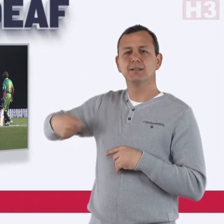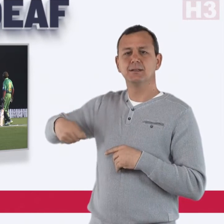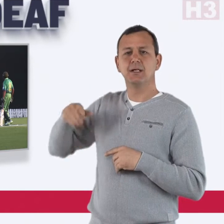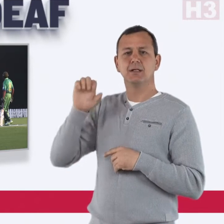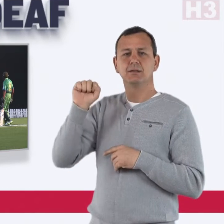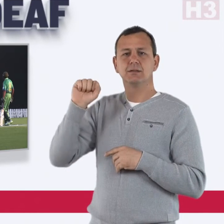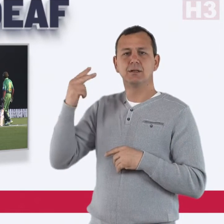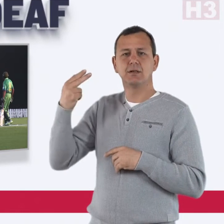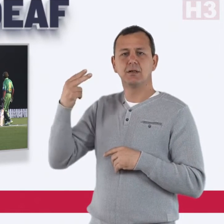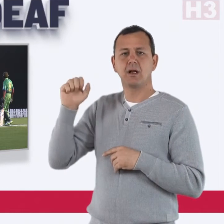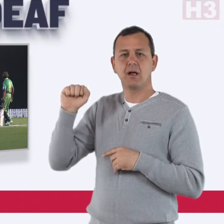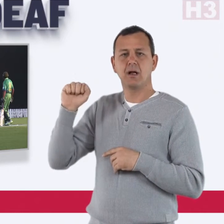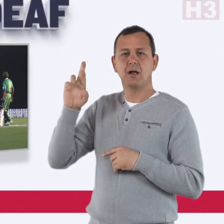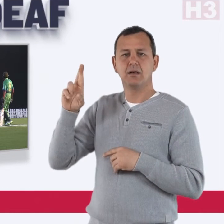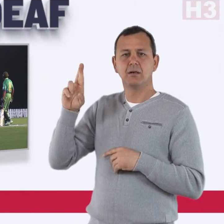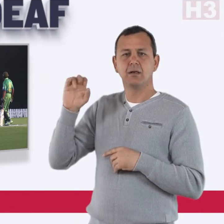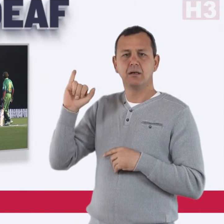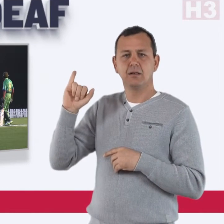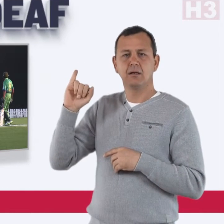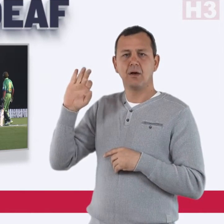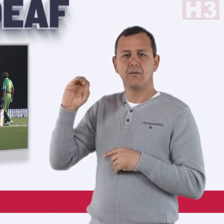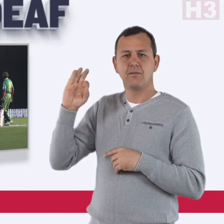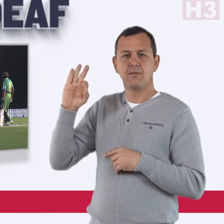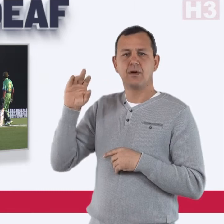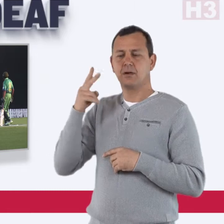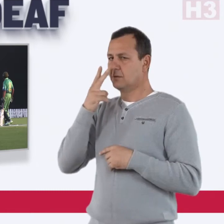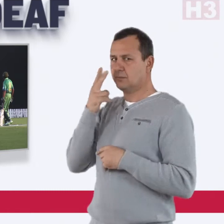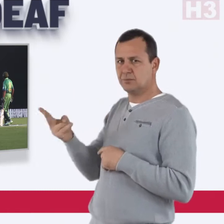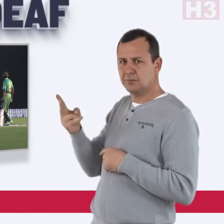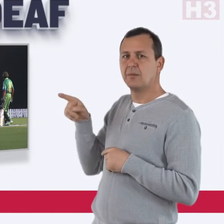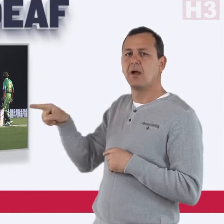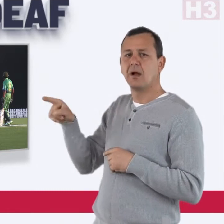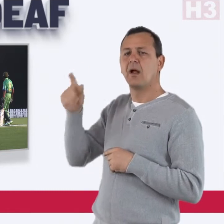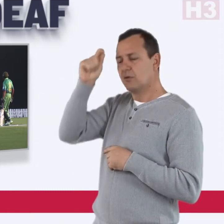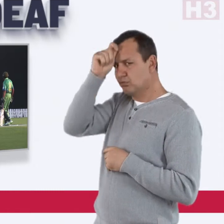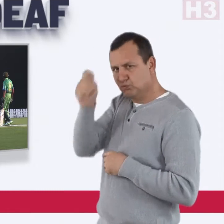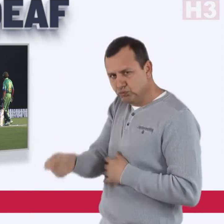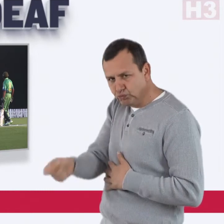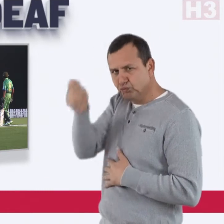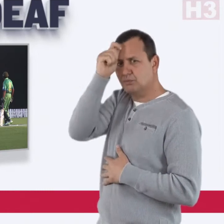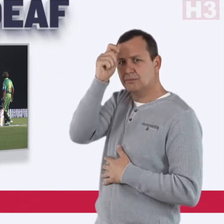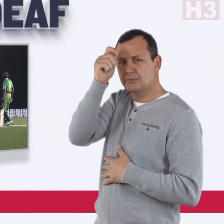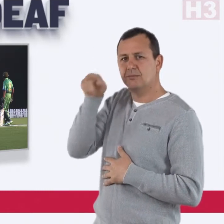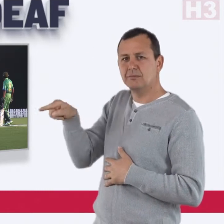Prime Minister Sharif to recognize and acknowledge their